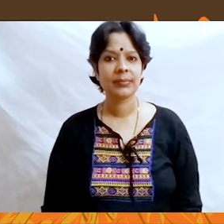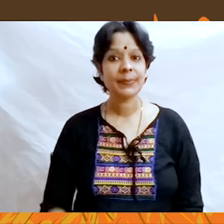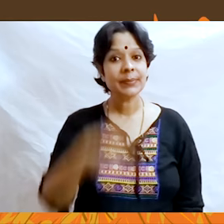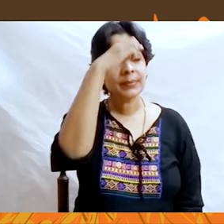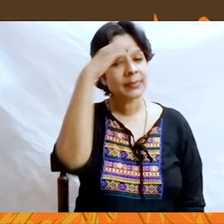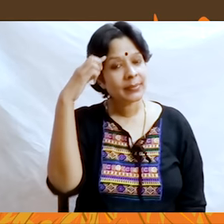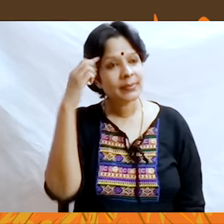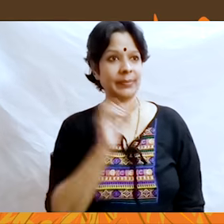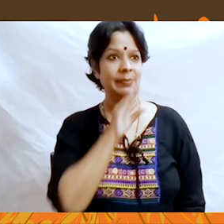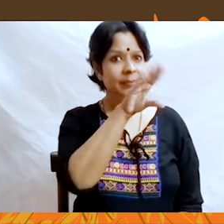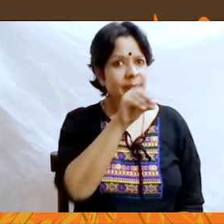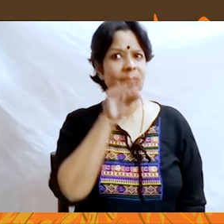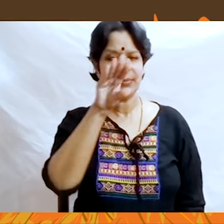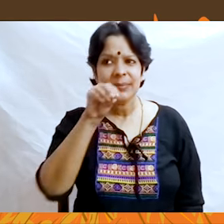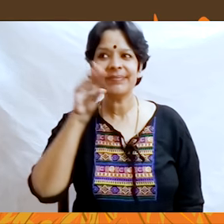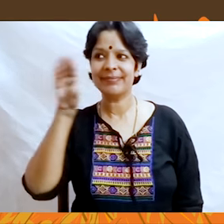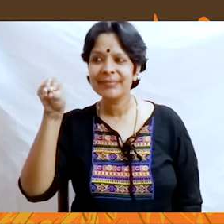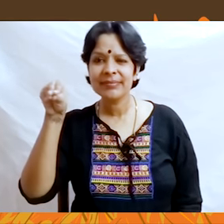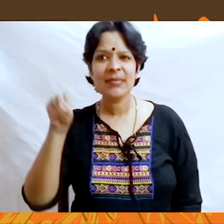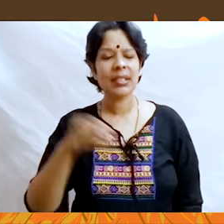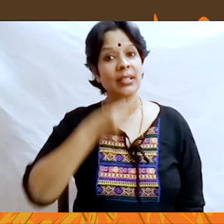Because she gave him only a single Golden egg each day